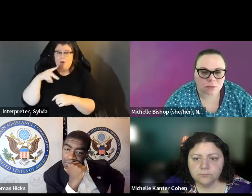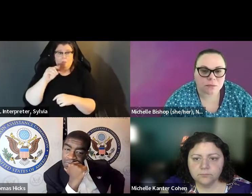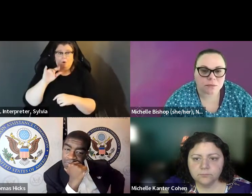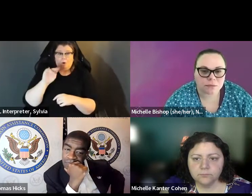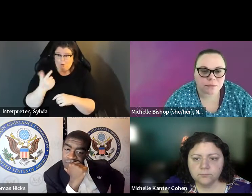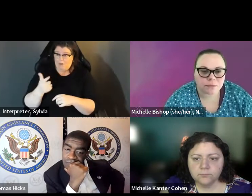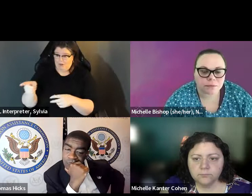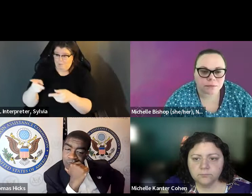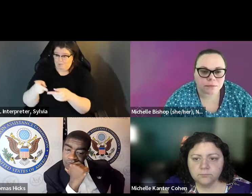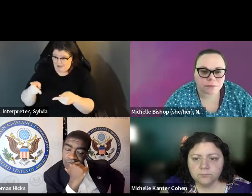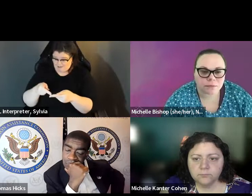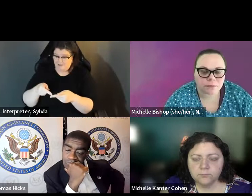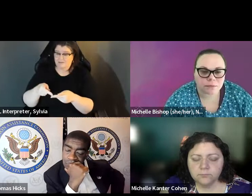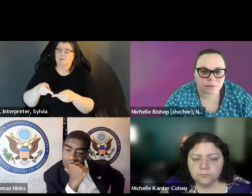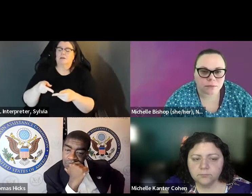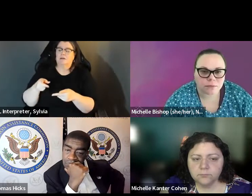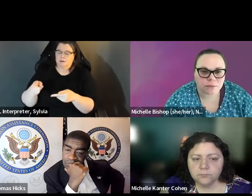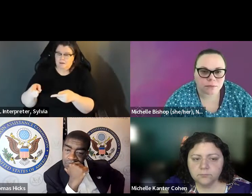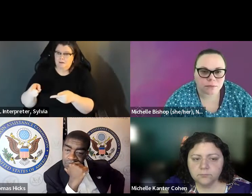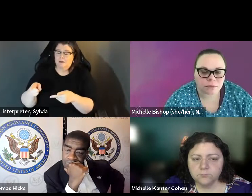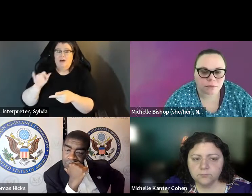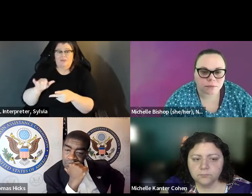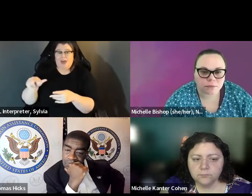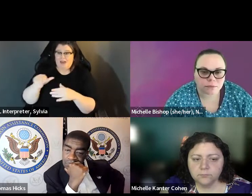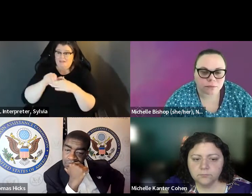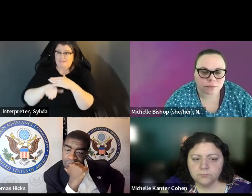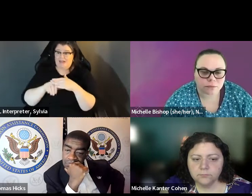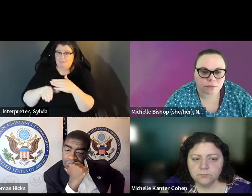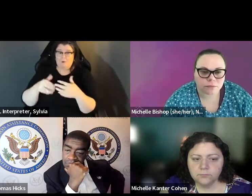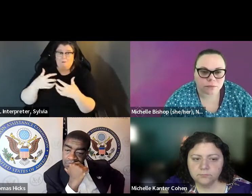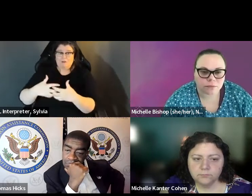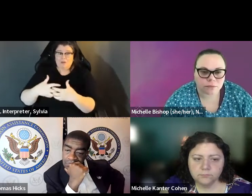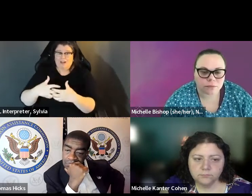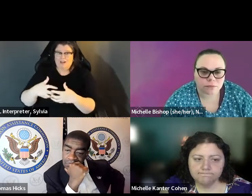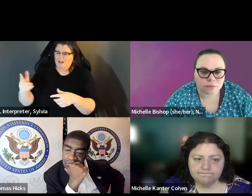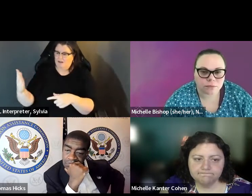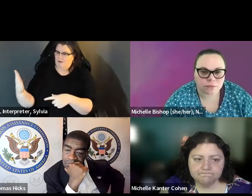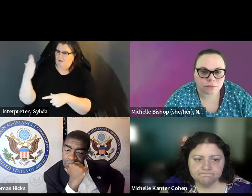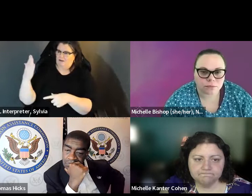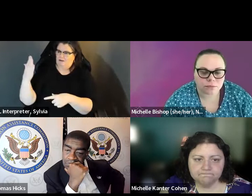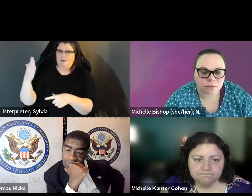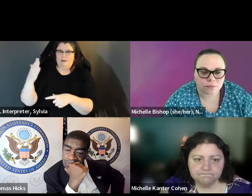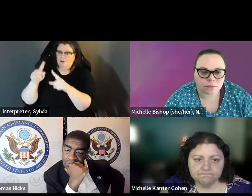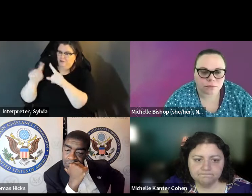The accessible voting machine at our polling place was Yes, I wanted to ask a question that C. Had. So see, ask, how does the right to vote privately work and reality? The accessible voting machine at our polling place was facing the door. facing the door. So that means everyone walking into